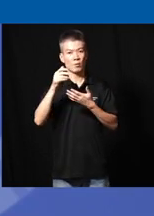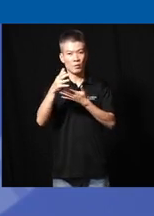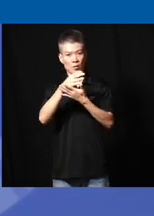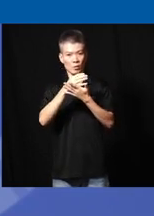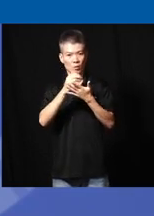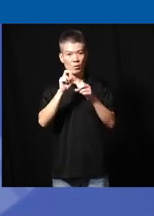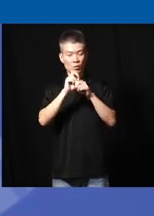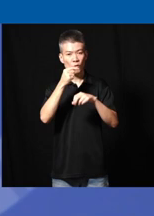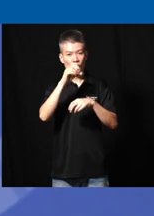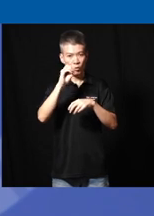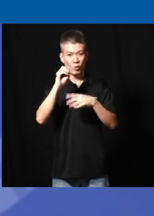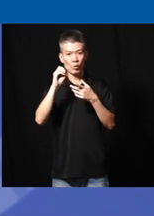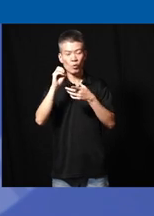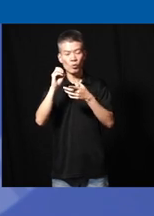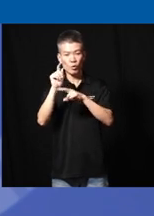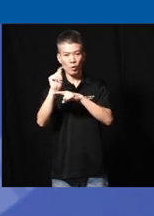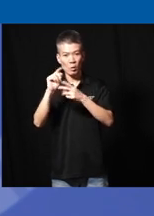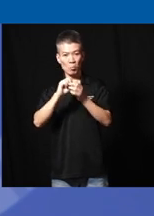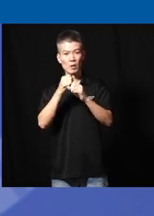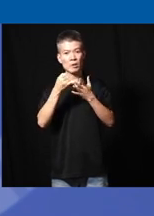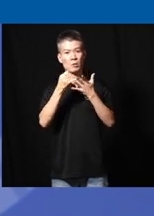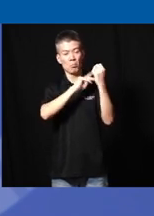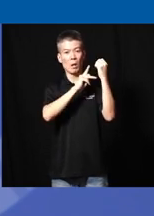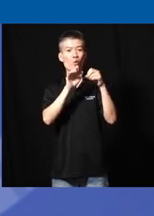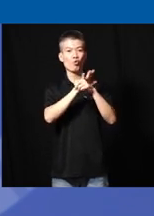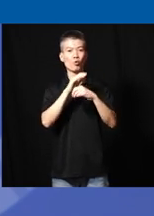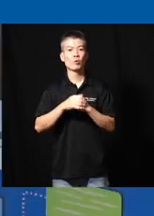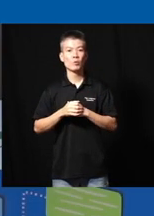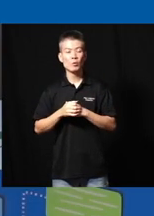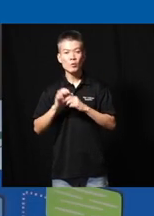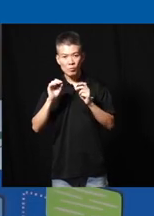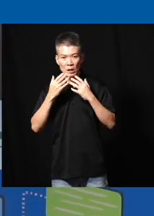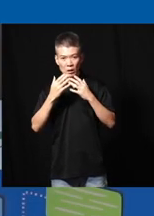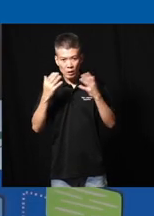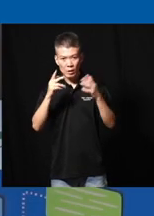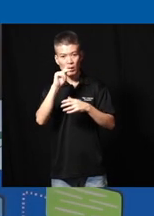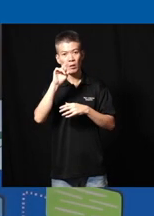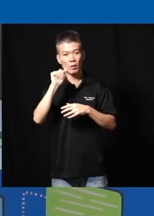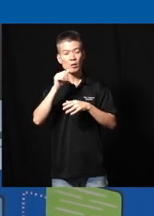geot attacking so it's really what makes it powerful thank you Kar now over to you